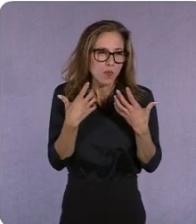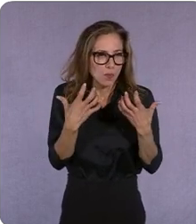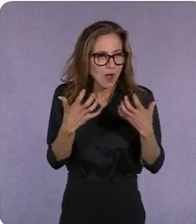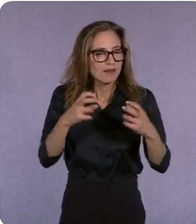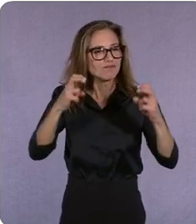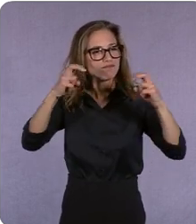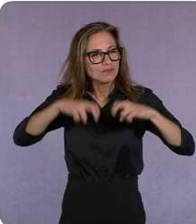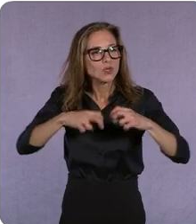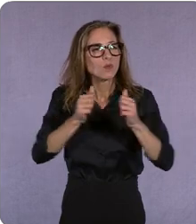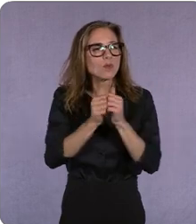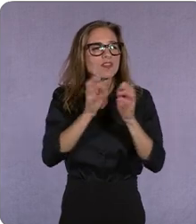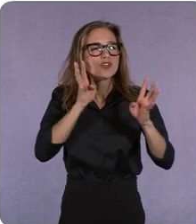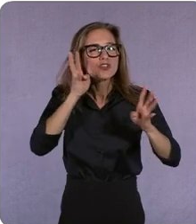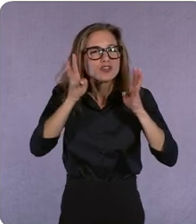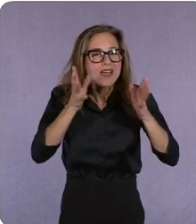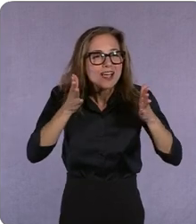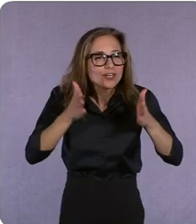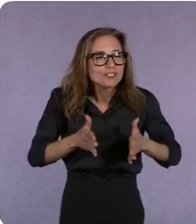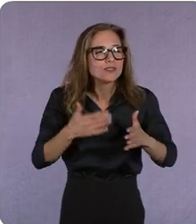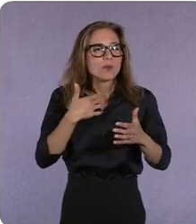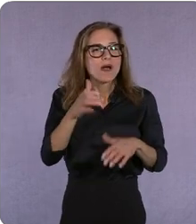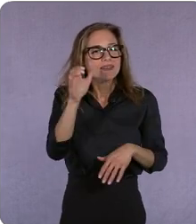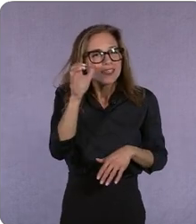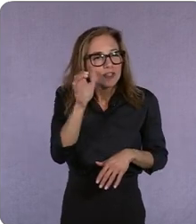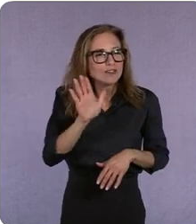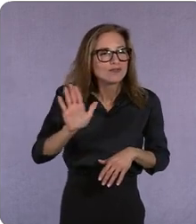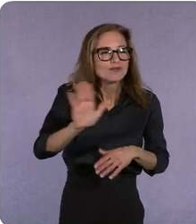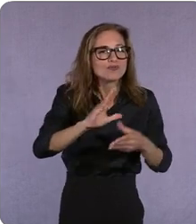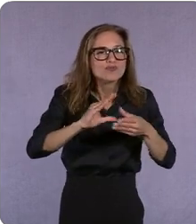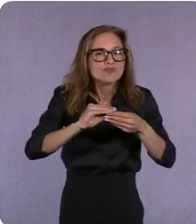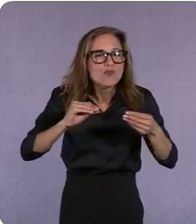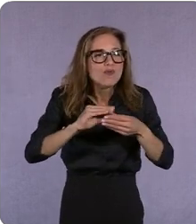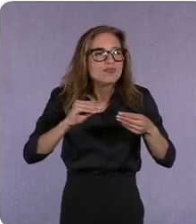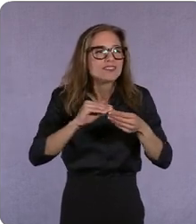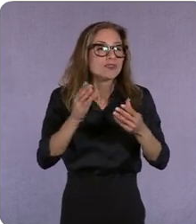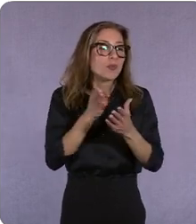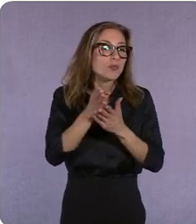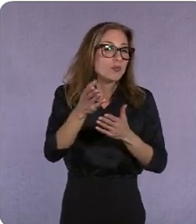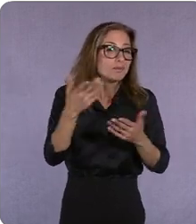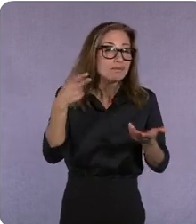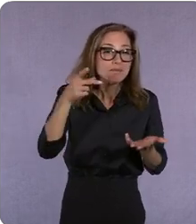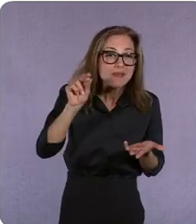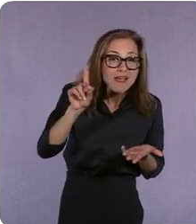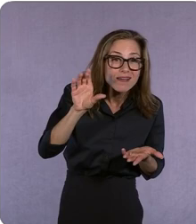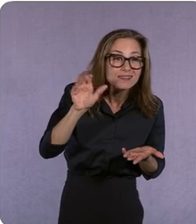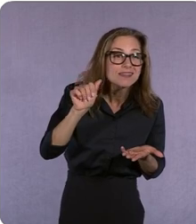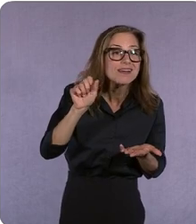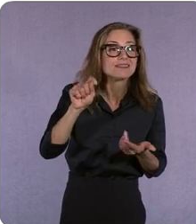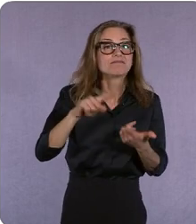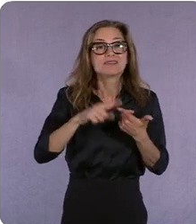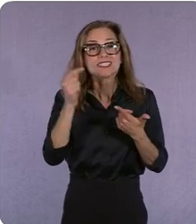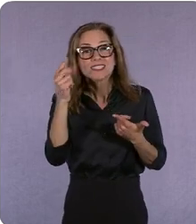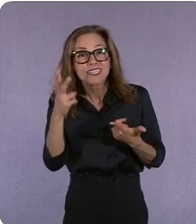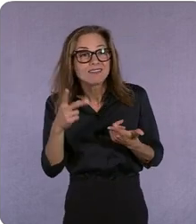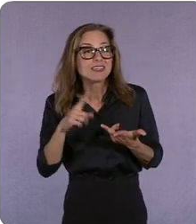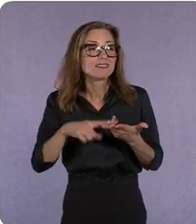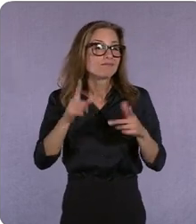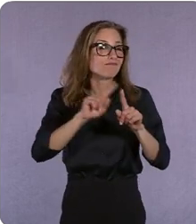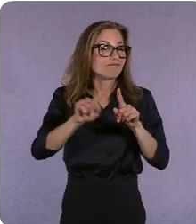story and whether that is best told as a podcast a tv series a short form series uh a social campaign